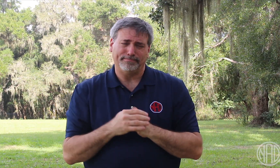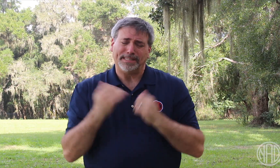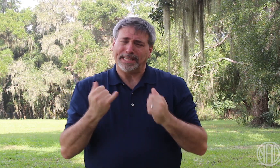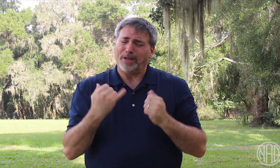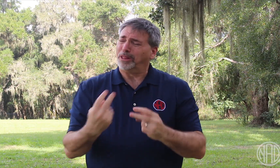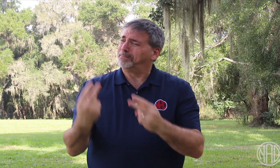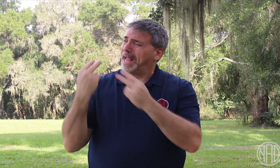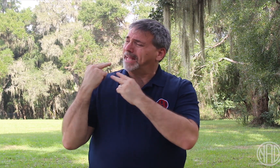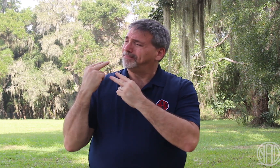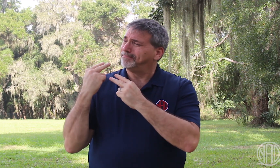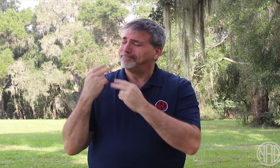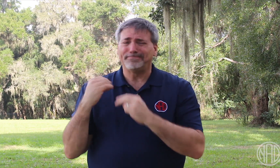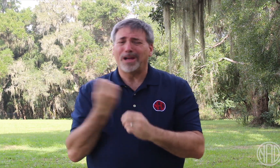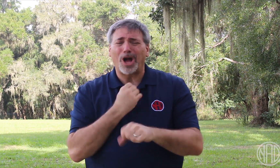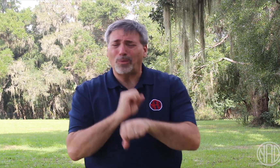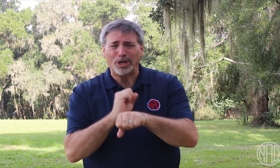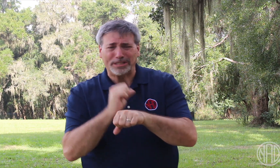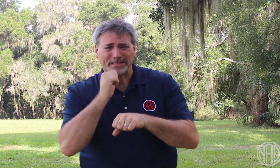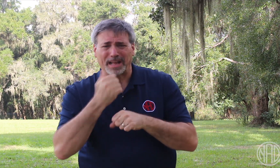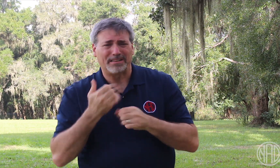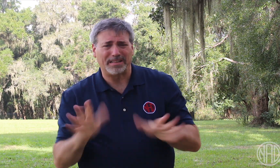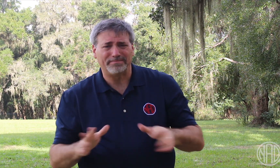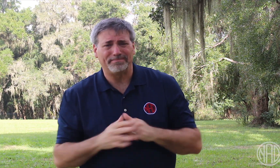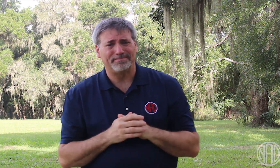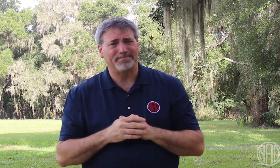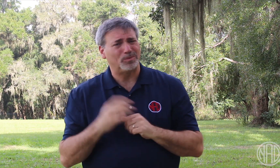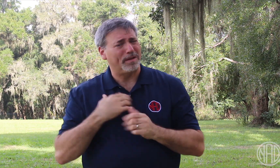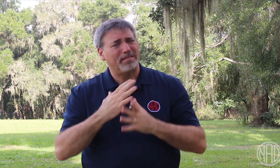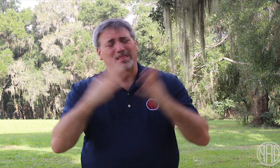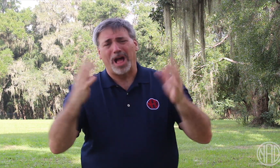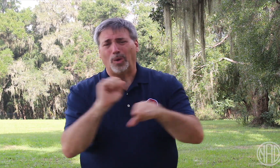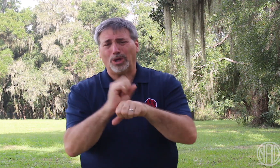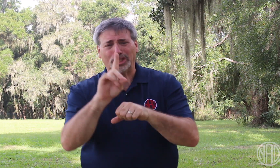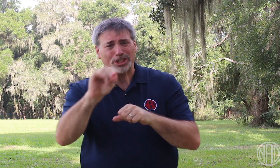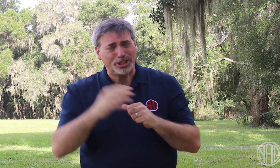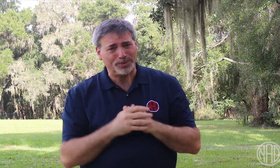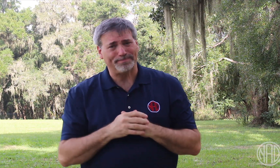We know our work is not done. We have a lot of work to do.